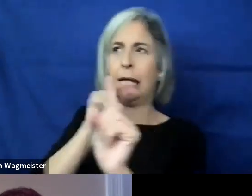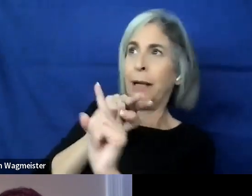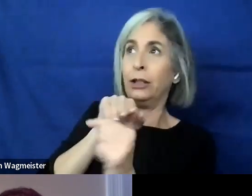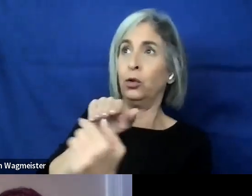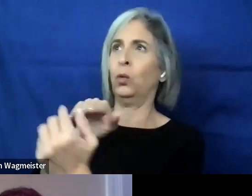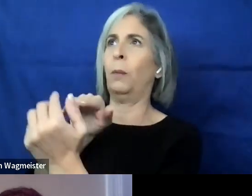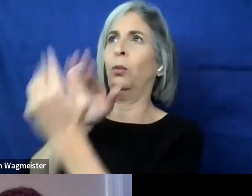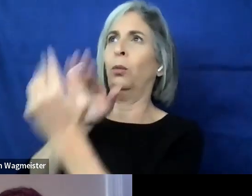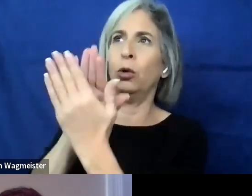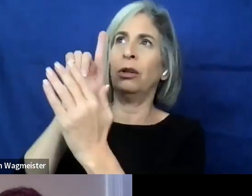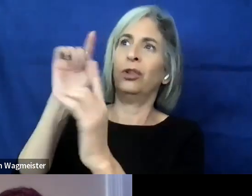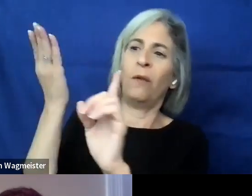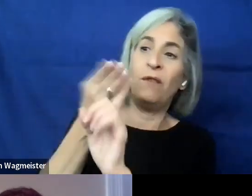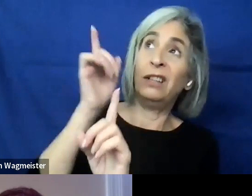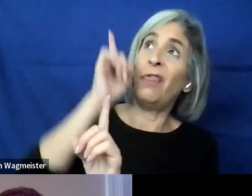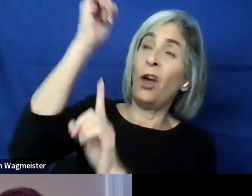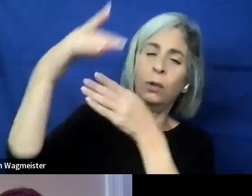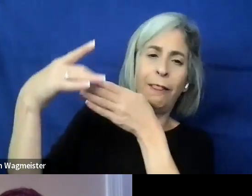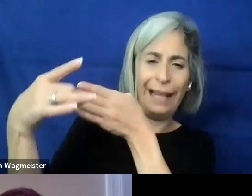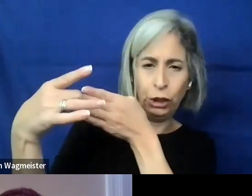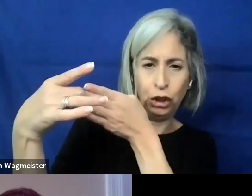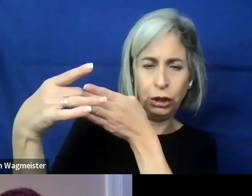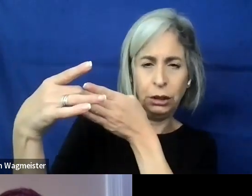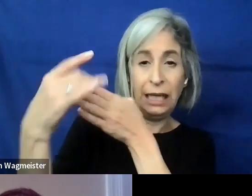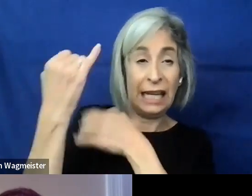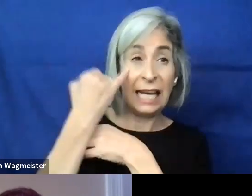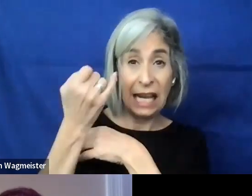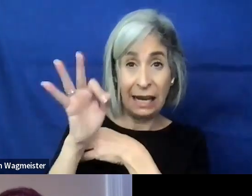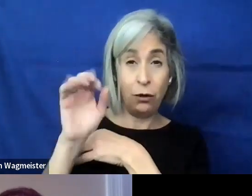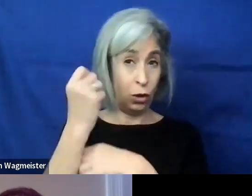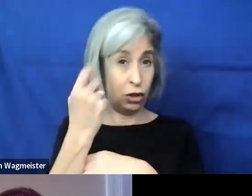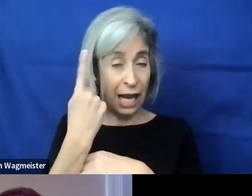those leaders because you understand the world of accessibility.